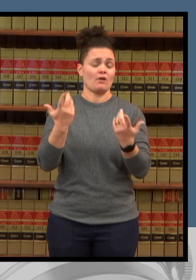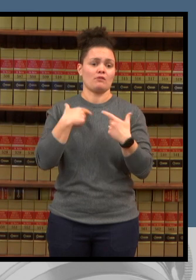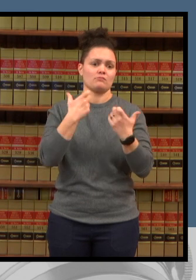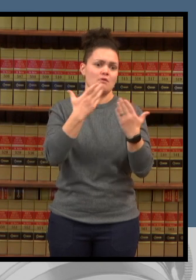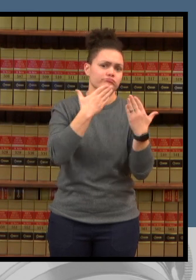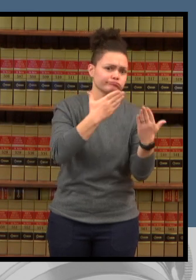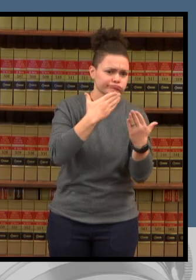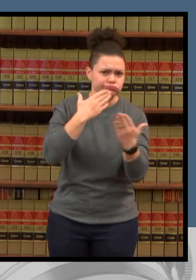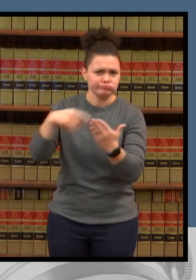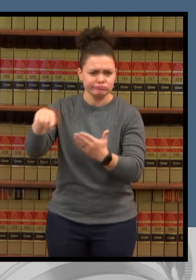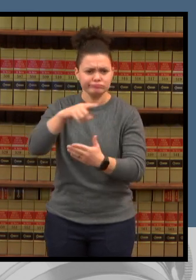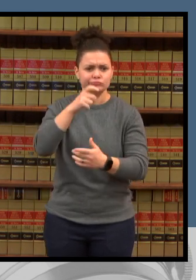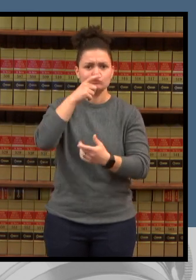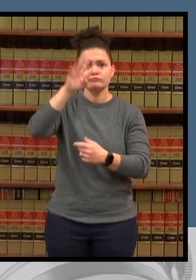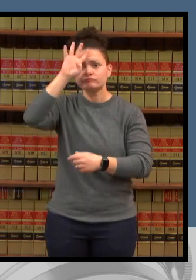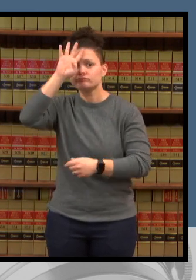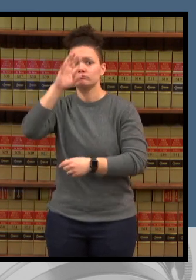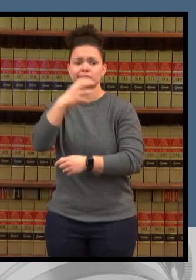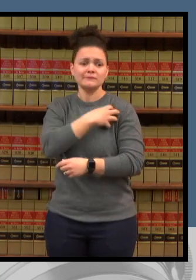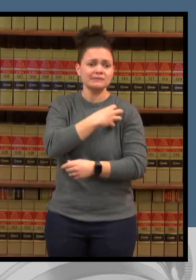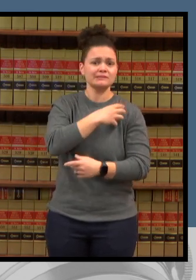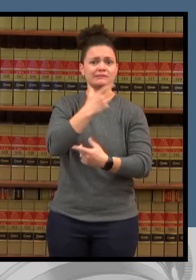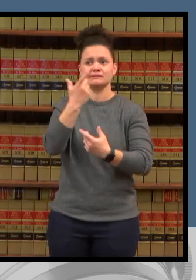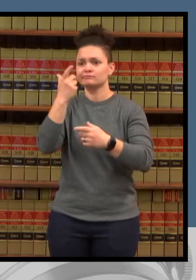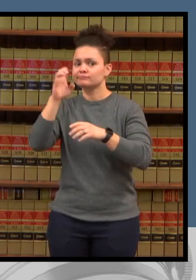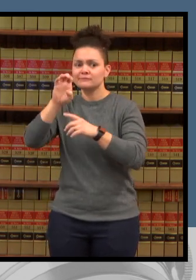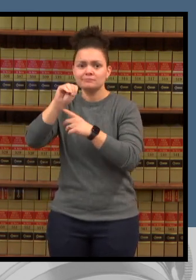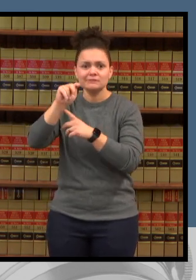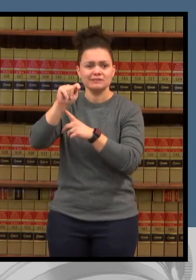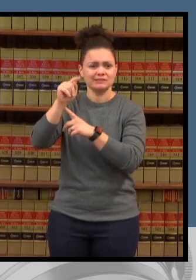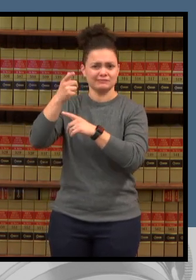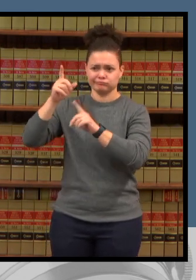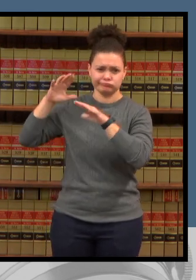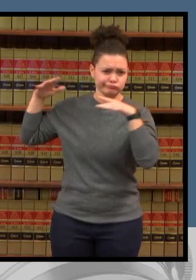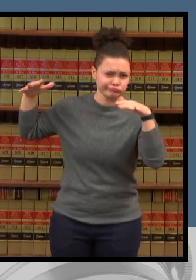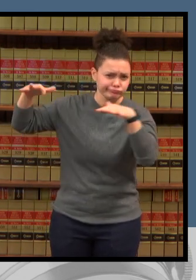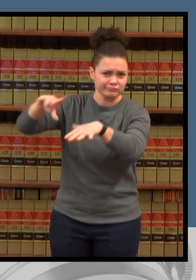and across the region who deployed to support boulder county last week we will stand ready